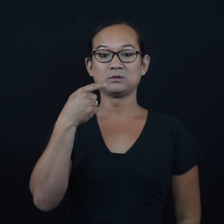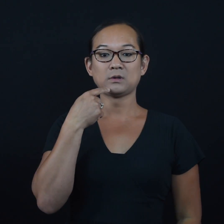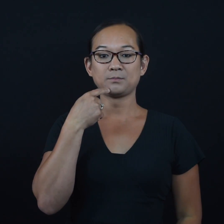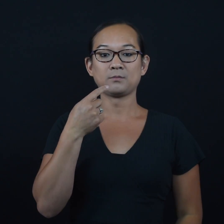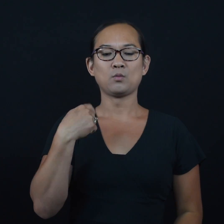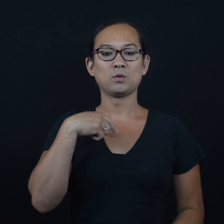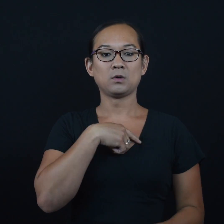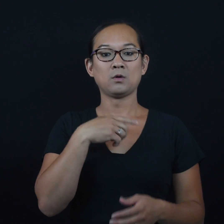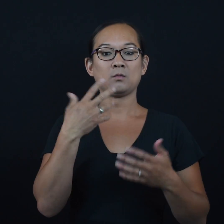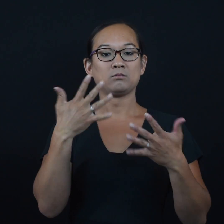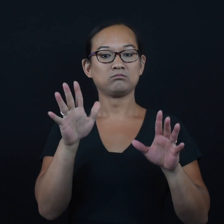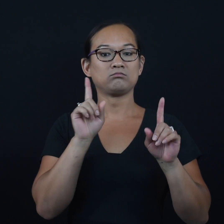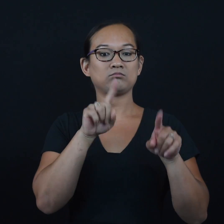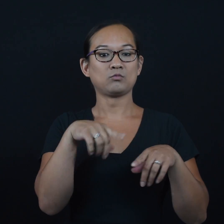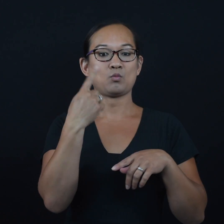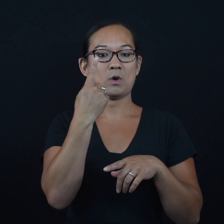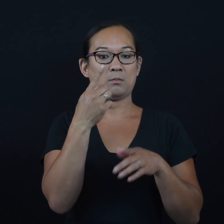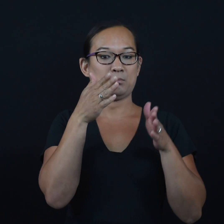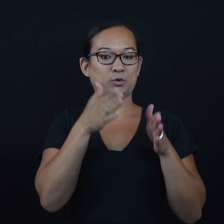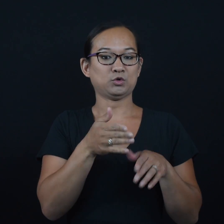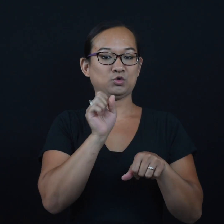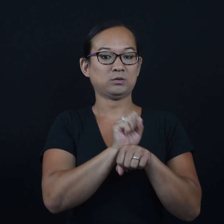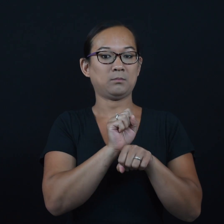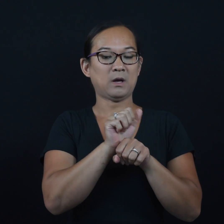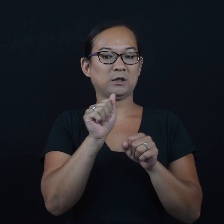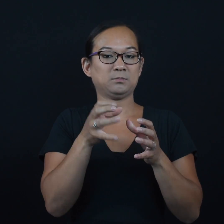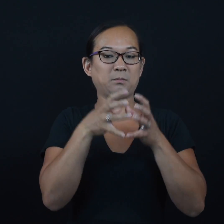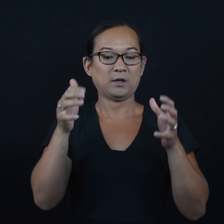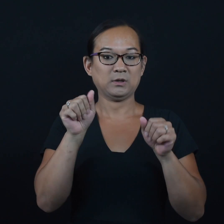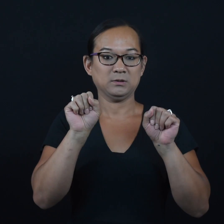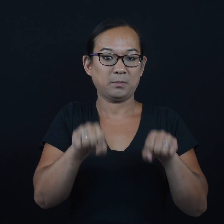“We went to one-person jobs as much as possible, reduced group work,